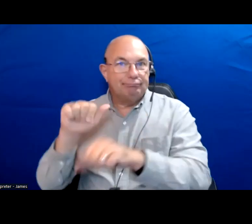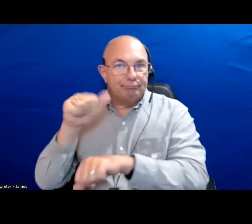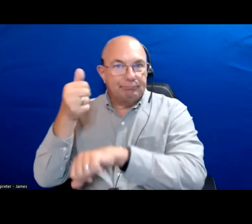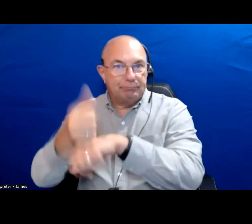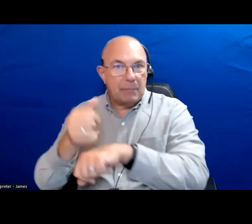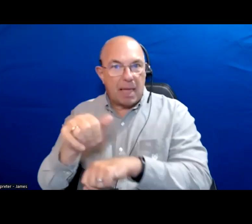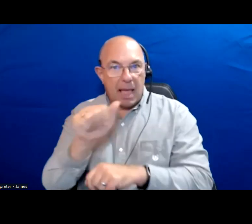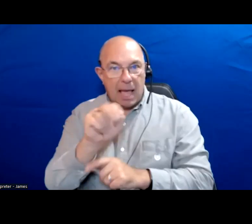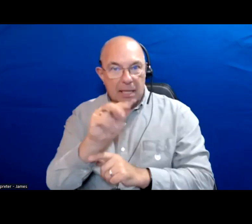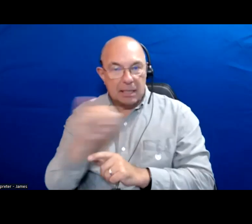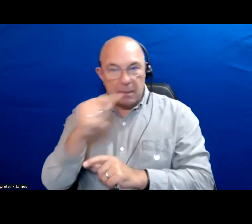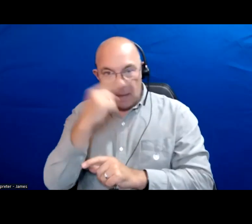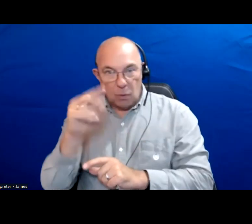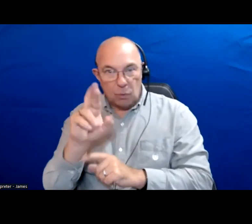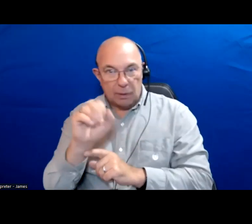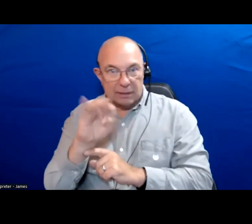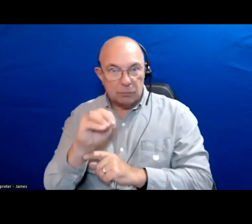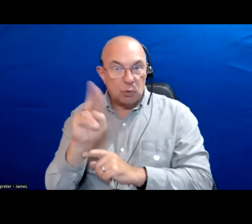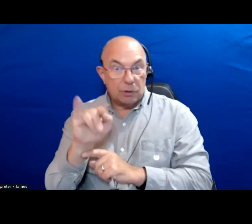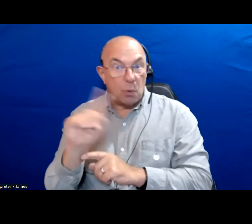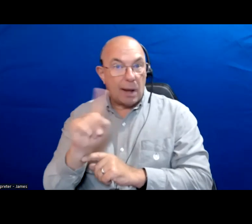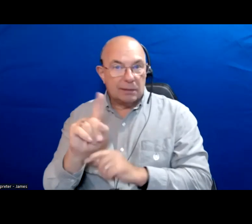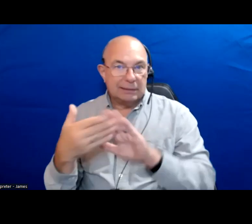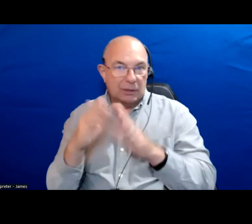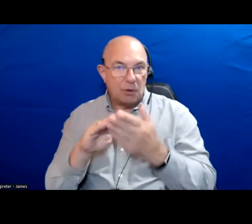black racism at the city of Toronto.